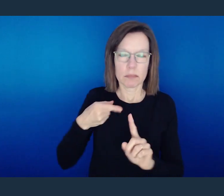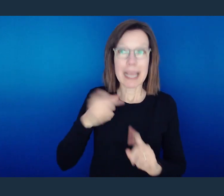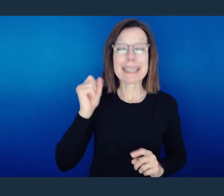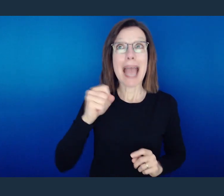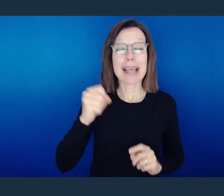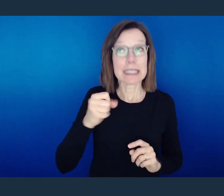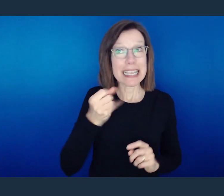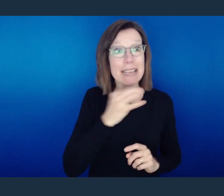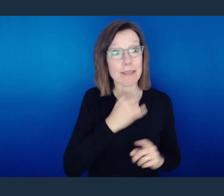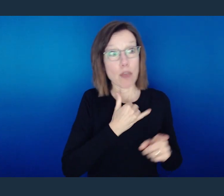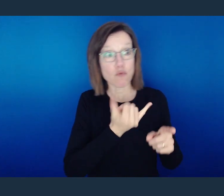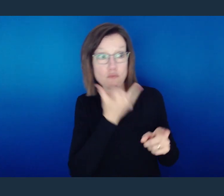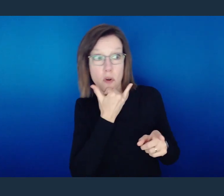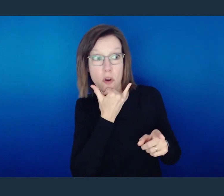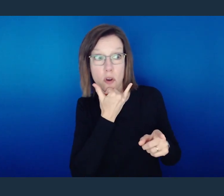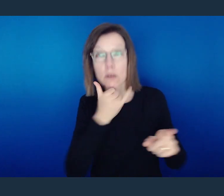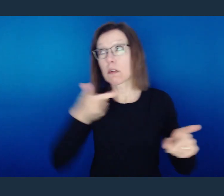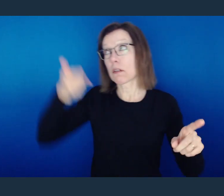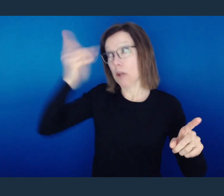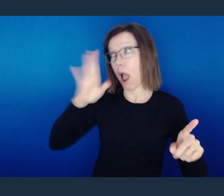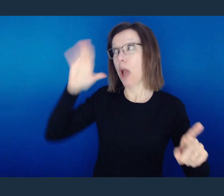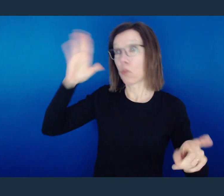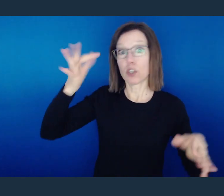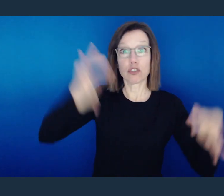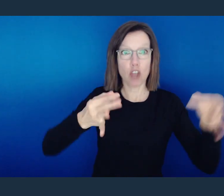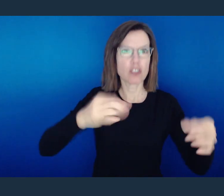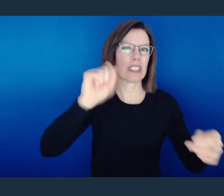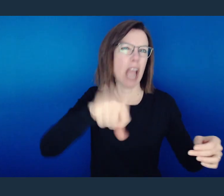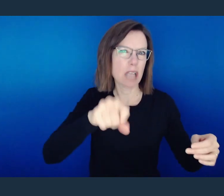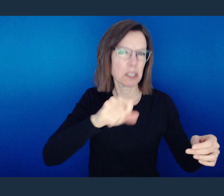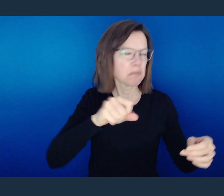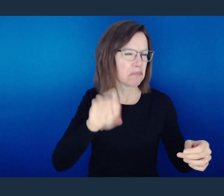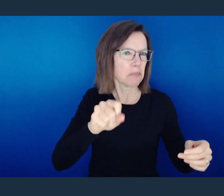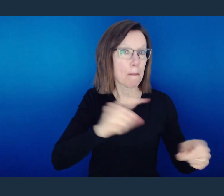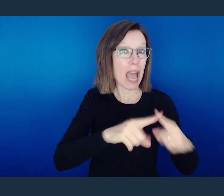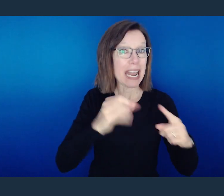And what he's saying is, yeah, you might be right when you're calling out what they might be doing, but guess what?